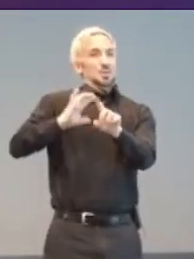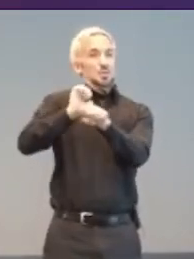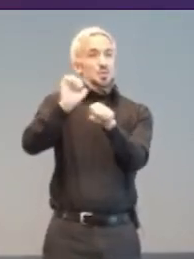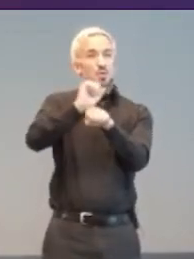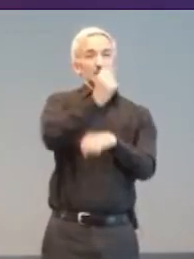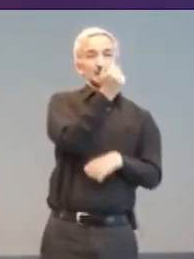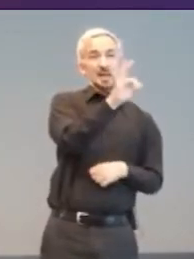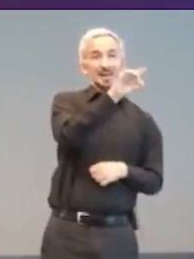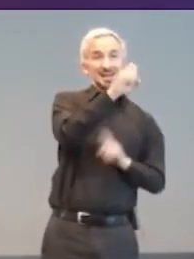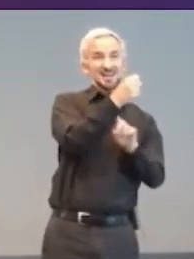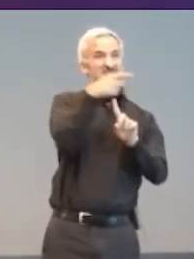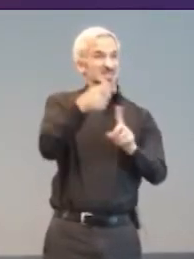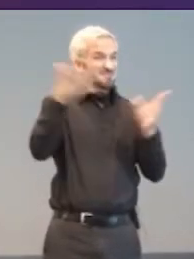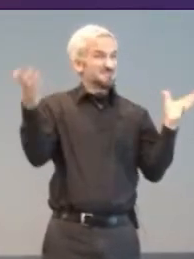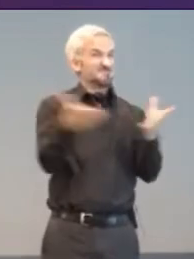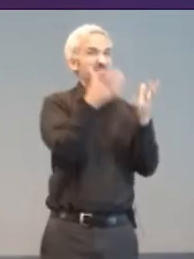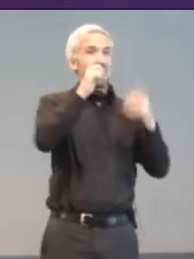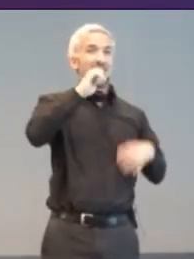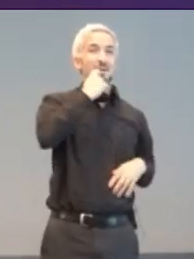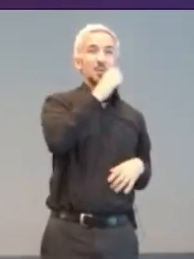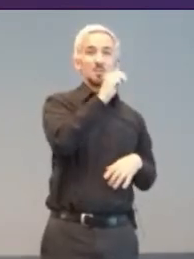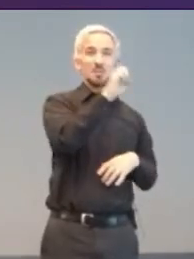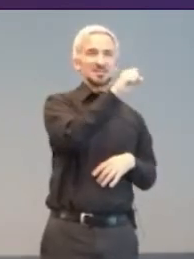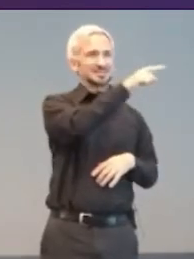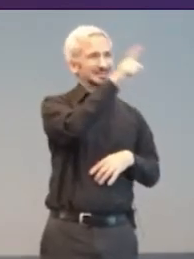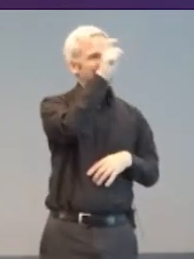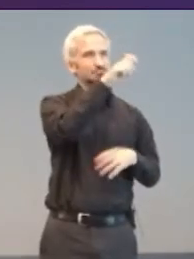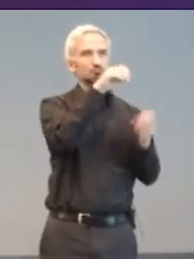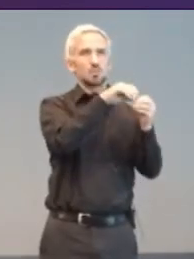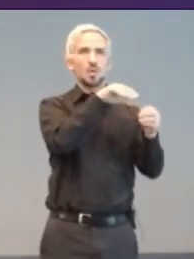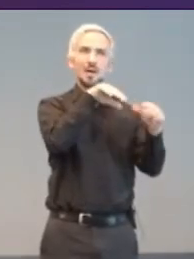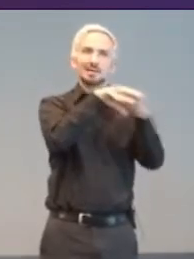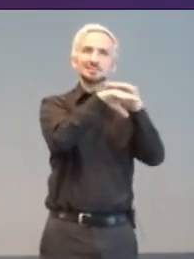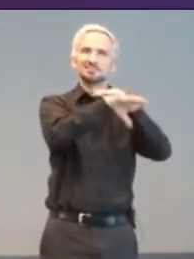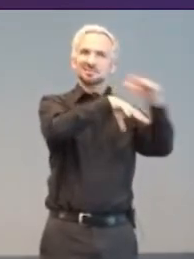and Microsoft to include accessibility tools into their operating systems,